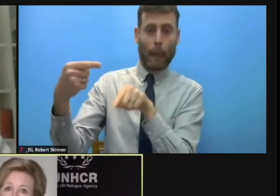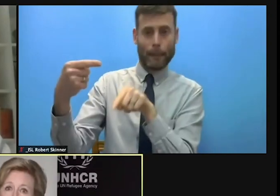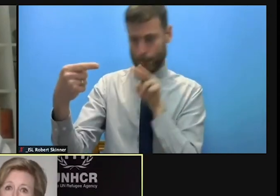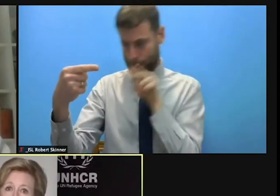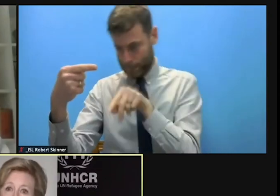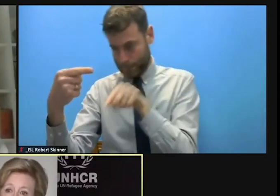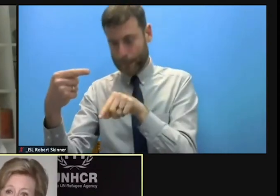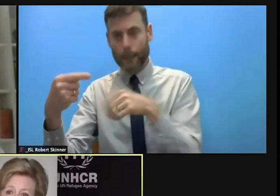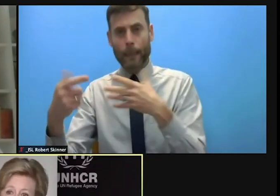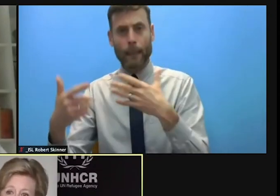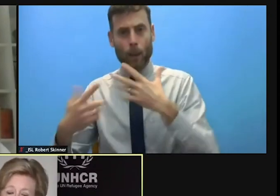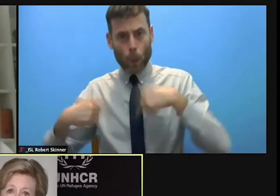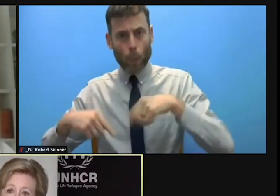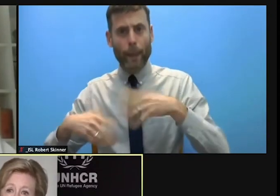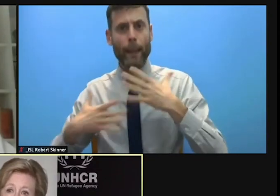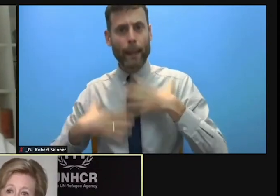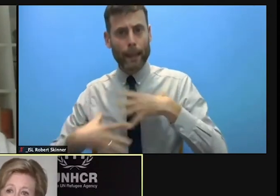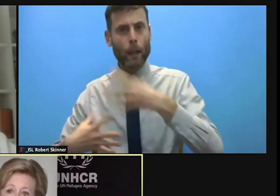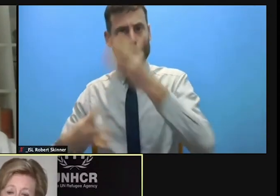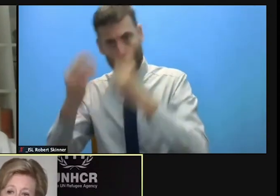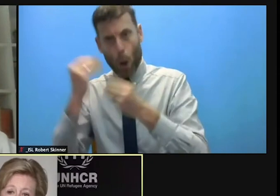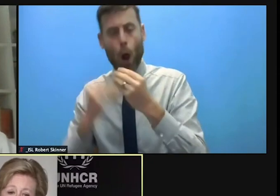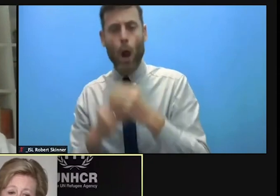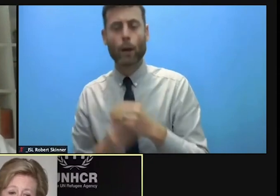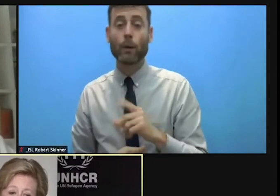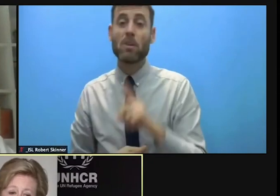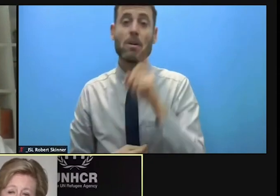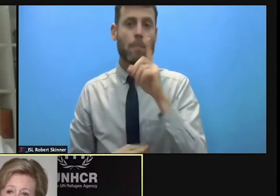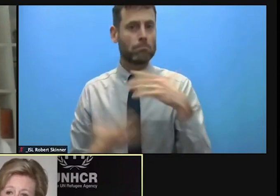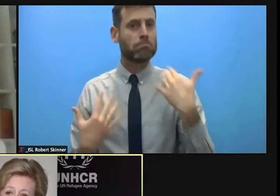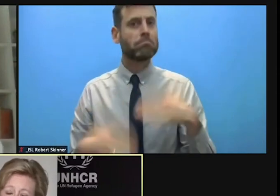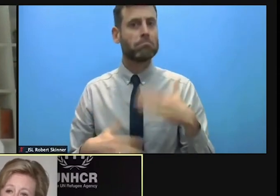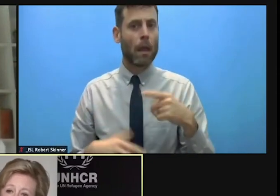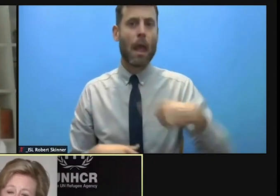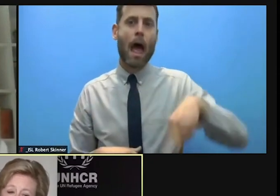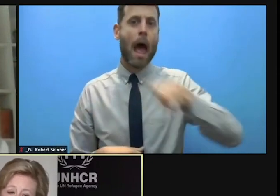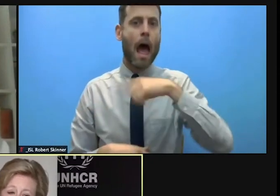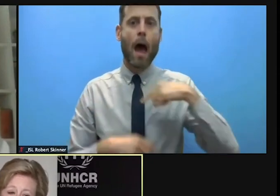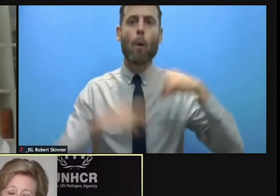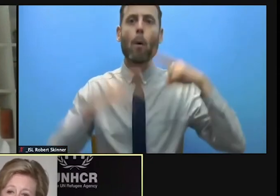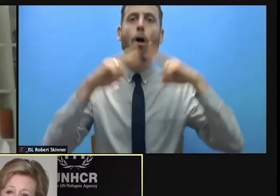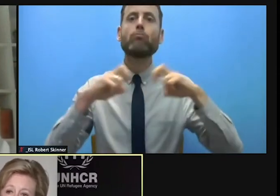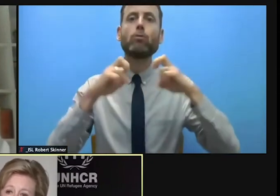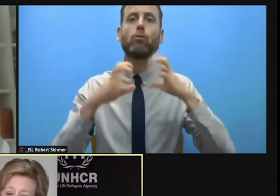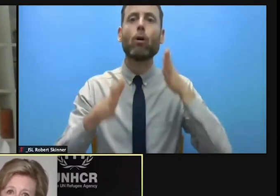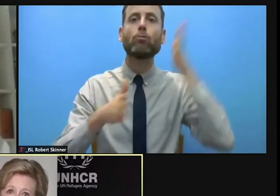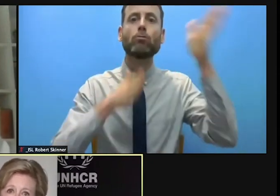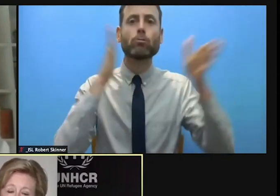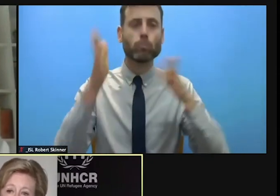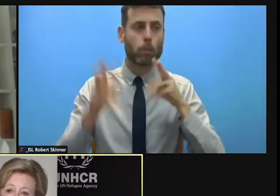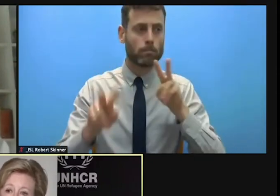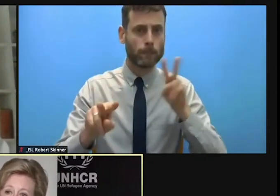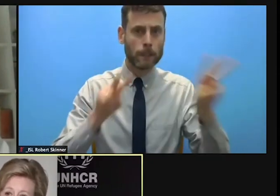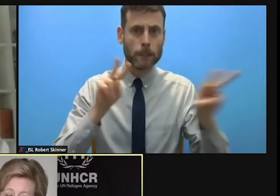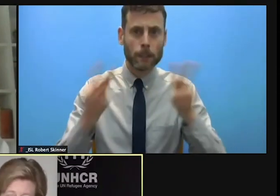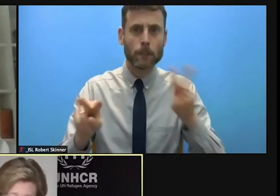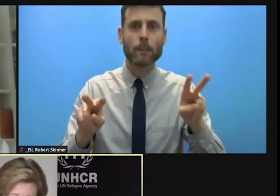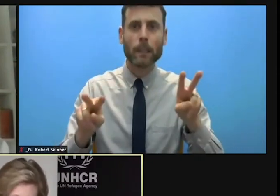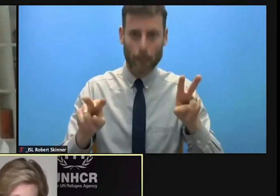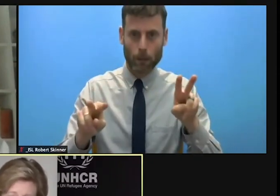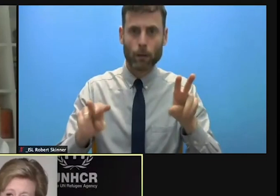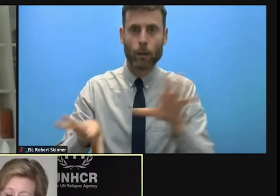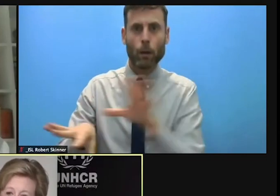the rise of trafficking. I think that is a cruel and horrible consequence of economic loss, of